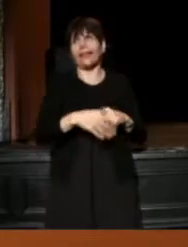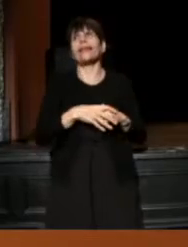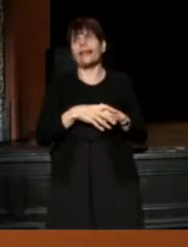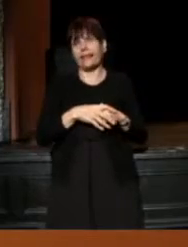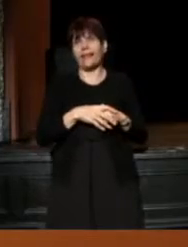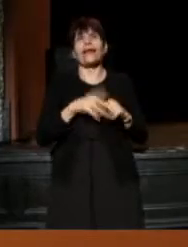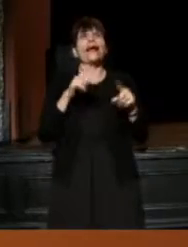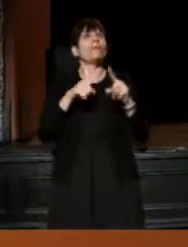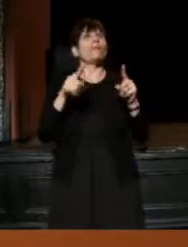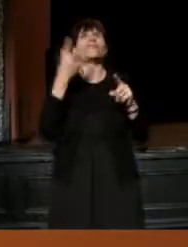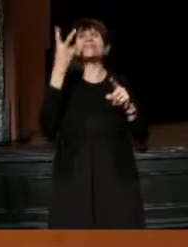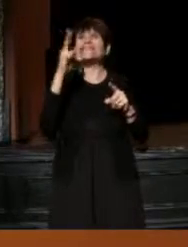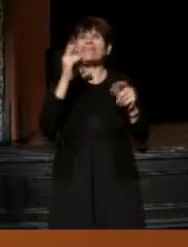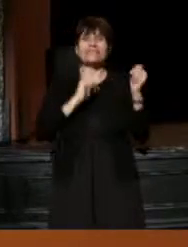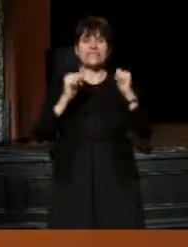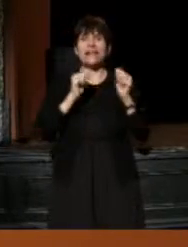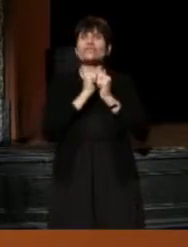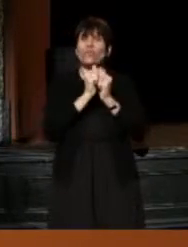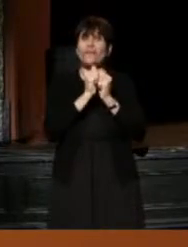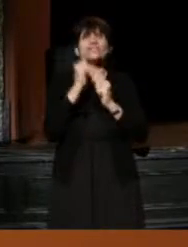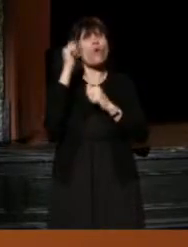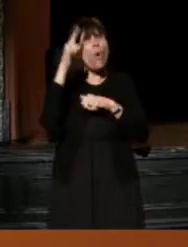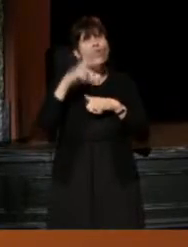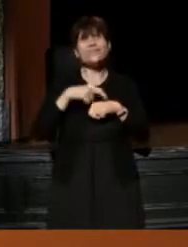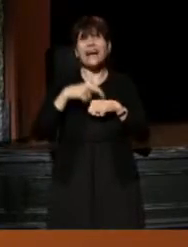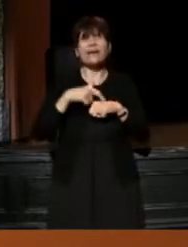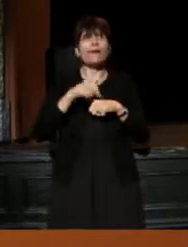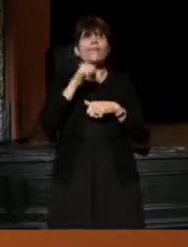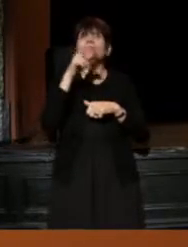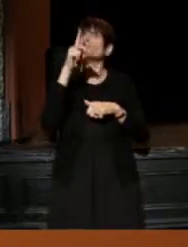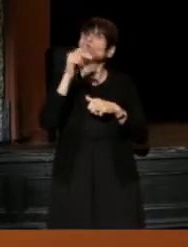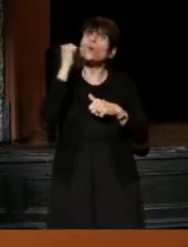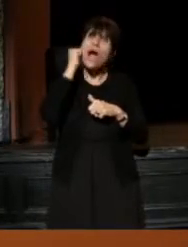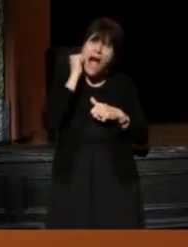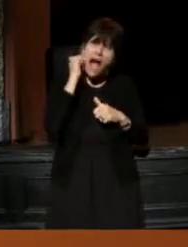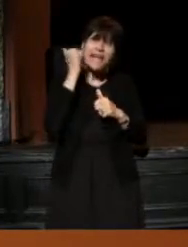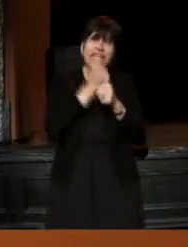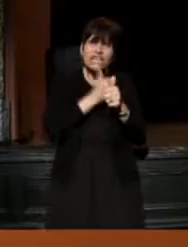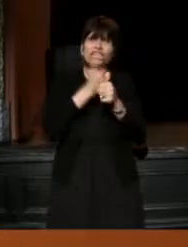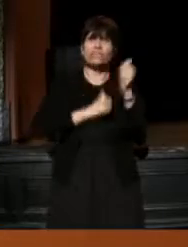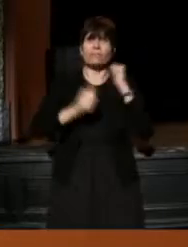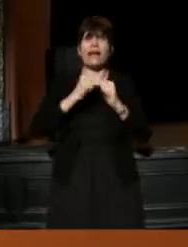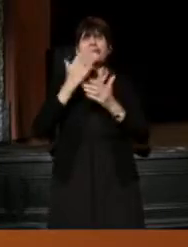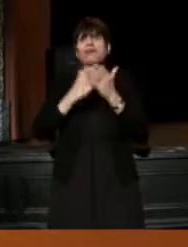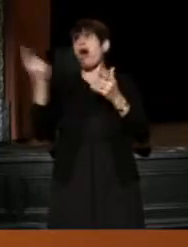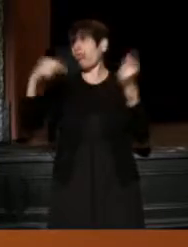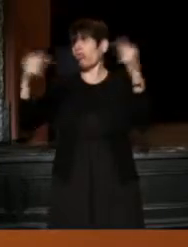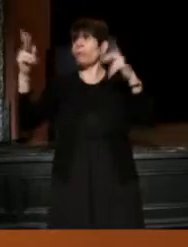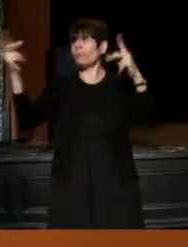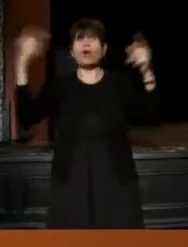But there are 17 actors that are with us all the time, they don't do all the plays, they do some of the plays, and other people come in and do other plays,